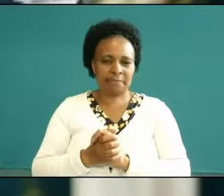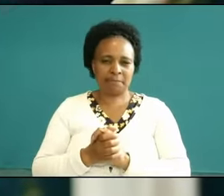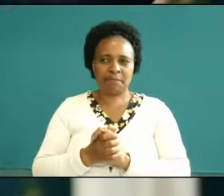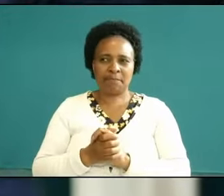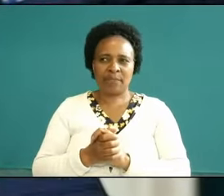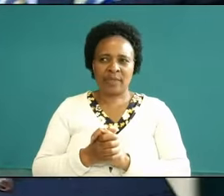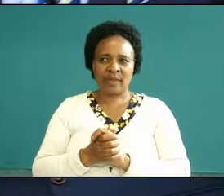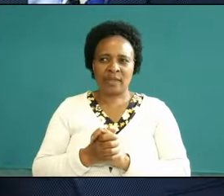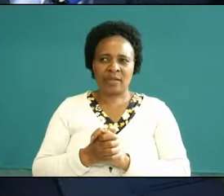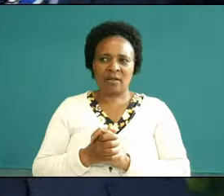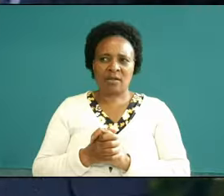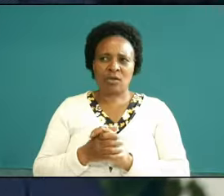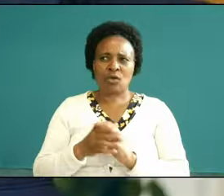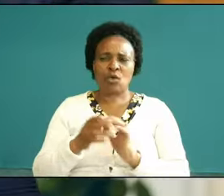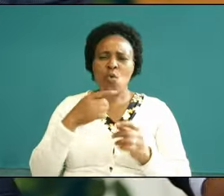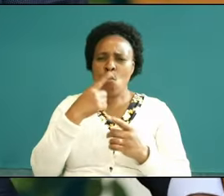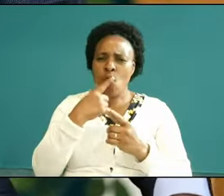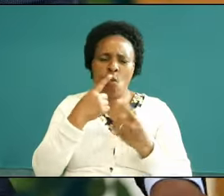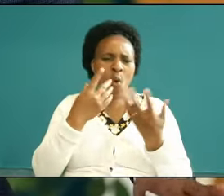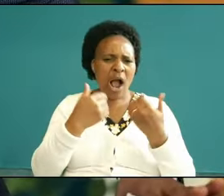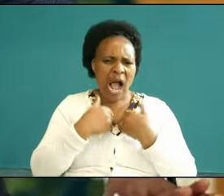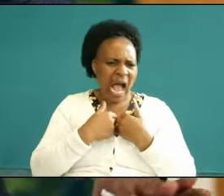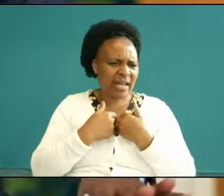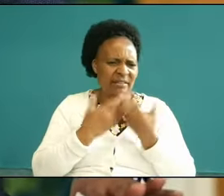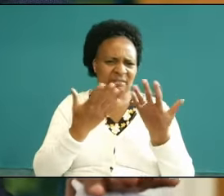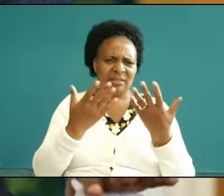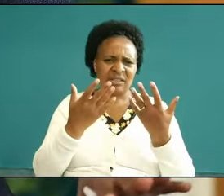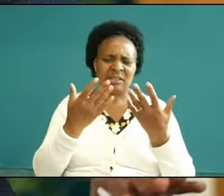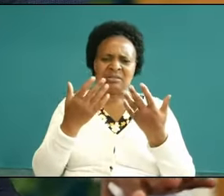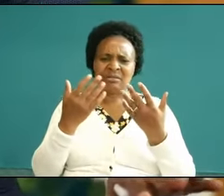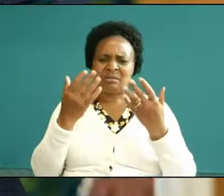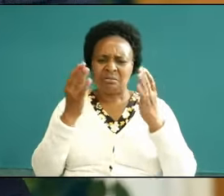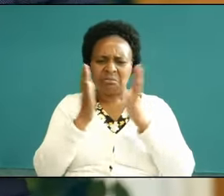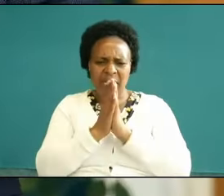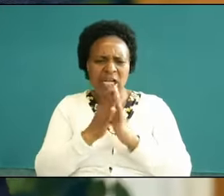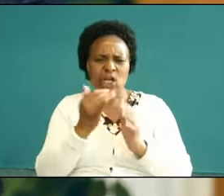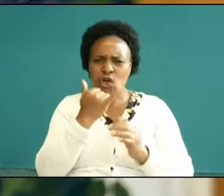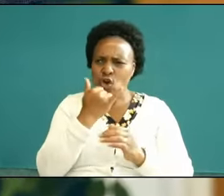a window who was disv and she kept on going to the king to the master every time nagging